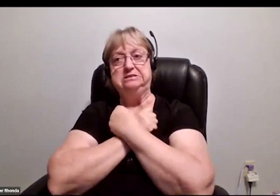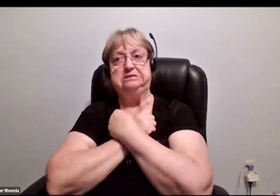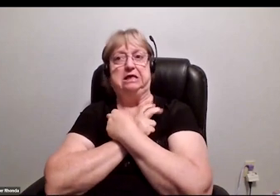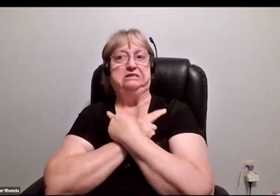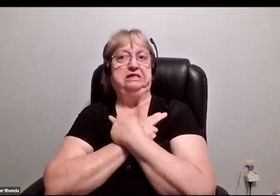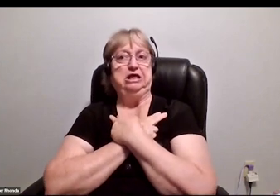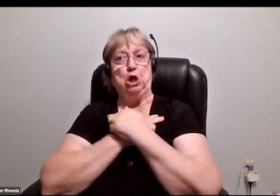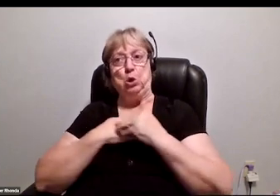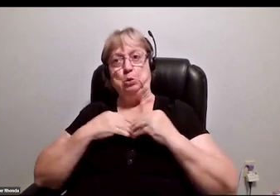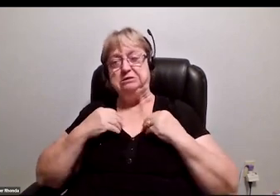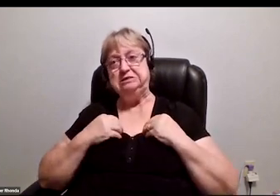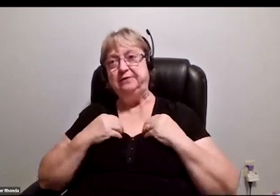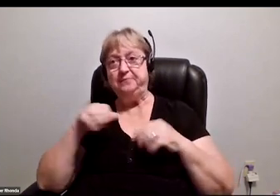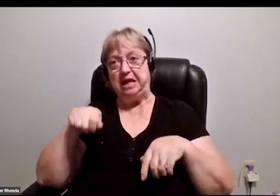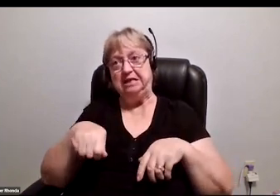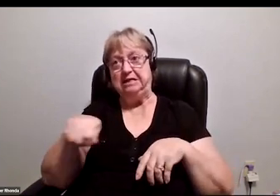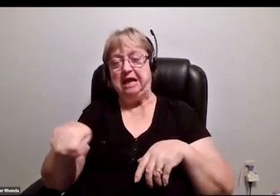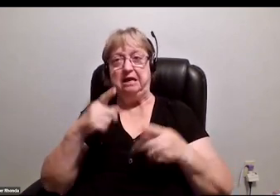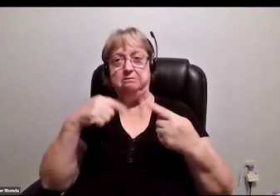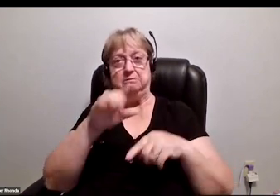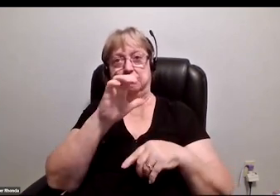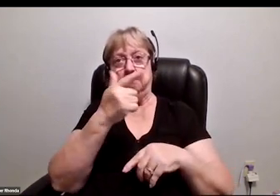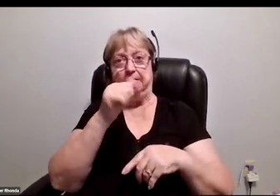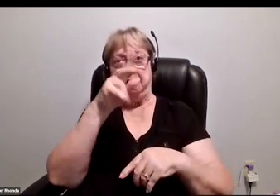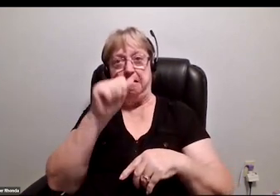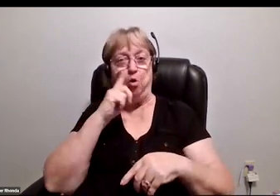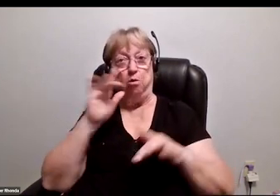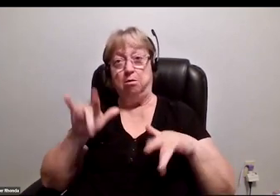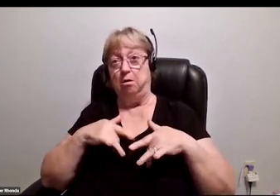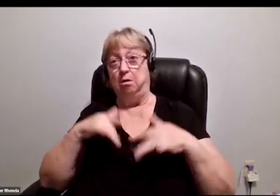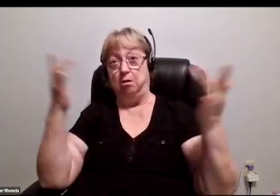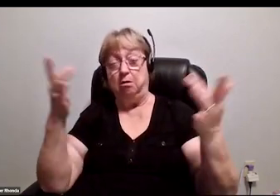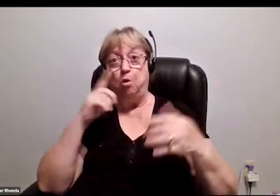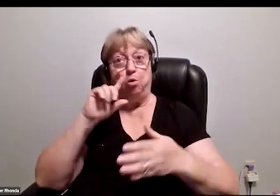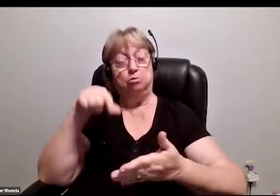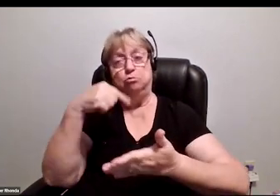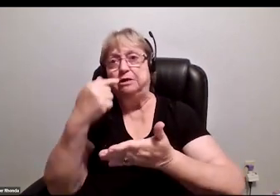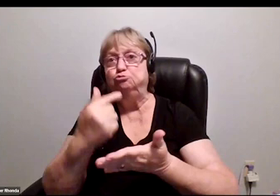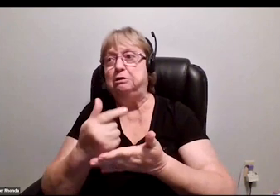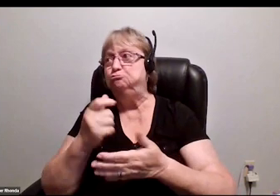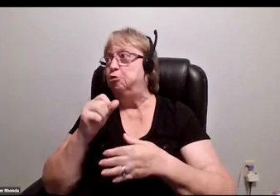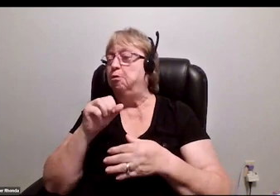and a cane at a gala or at a big event or at a graduation or--